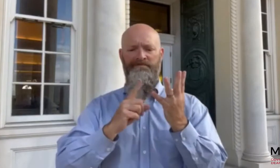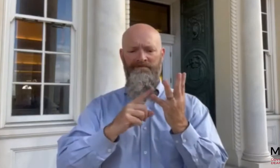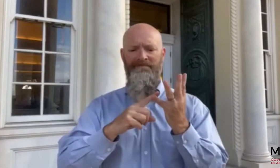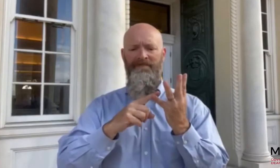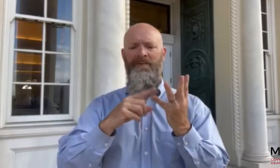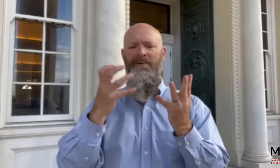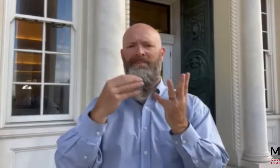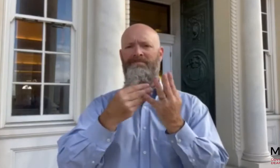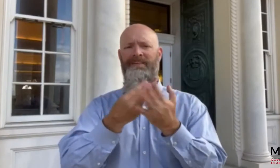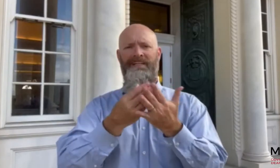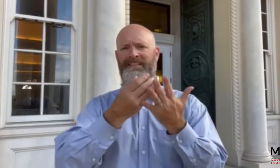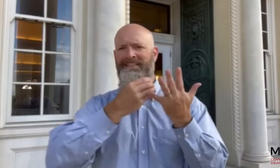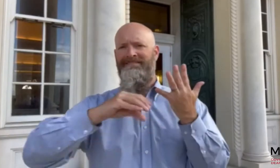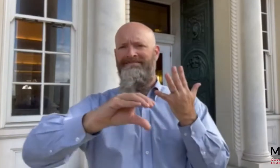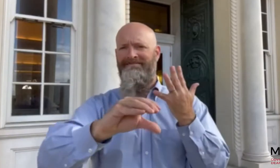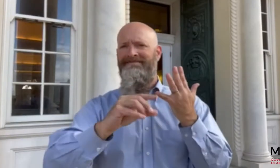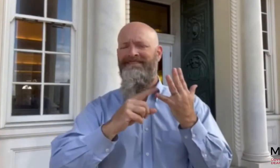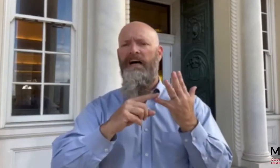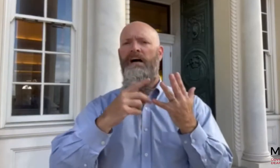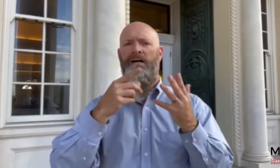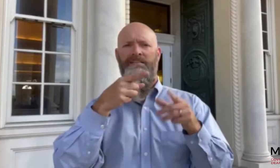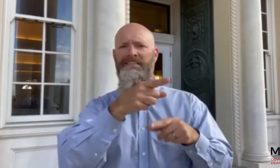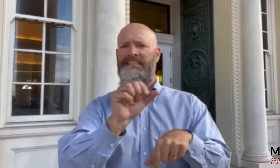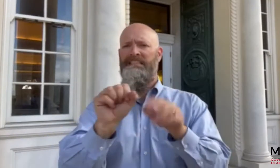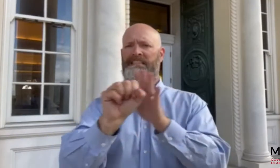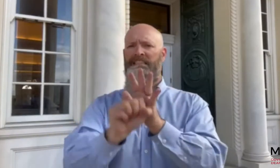Fifth, “Enhancements for State Employees”